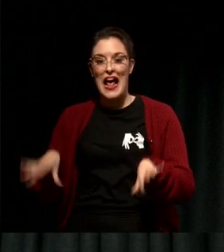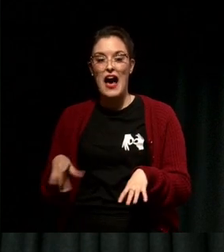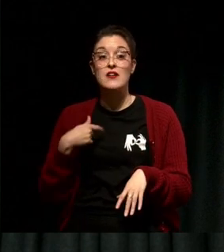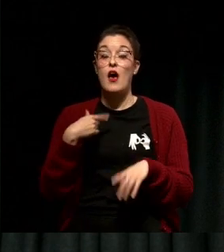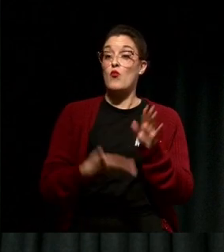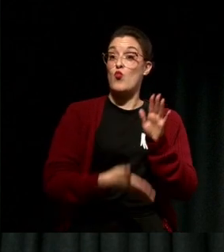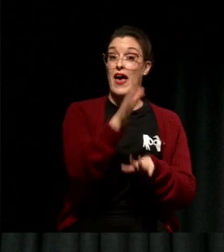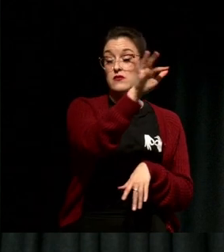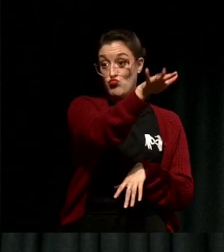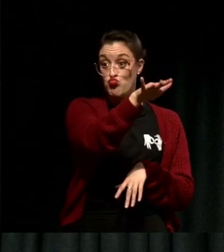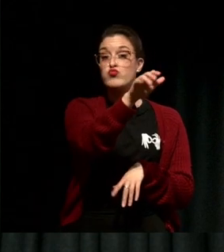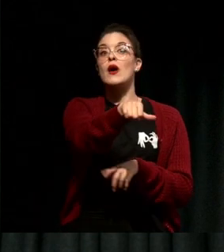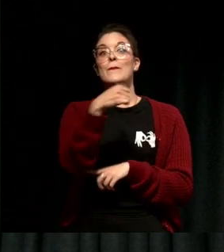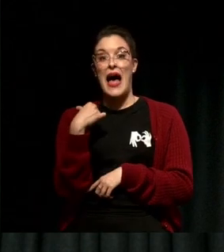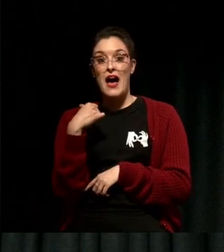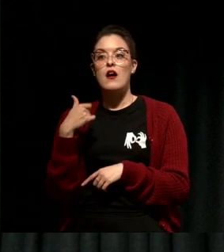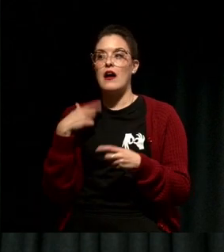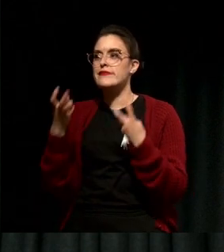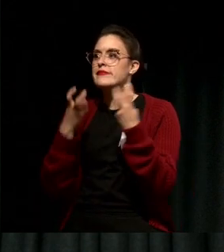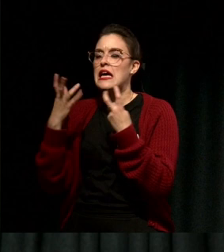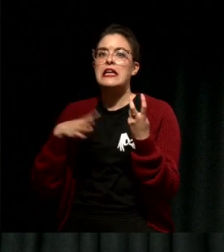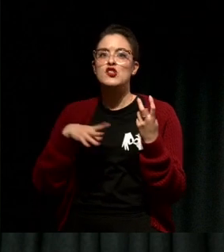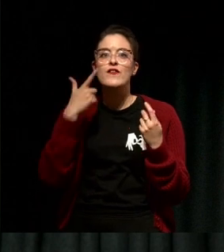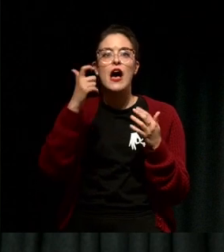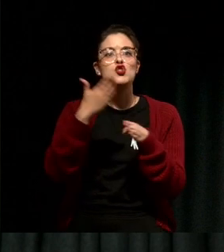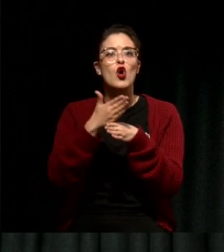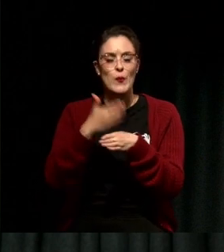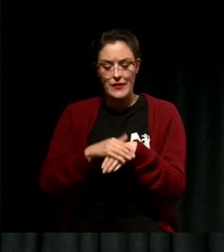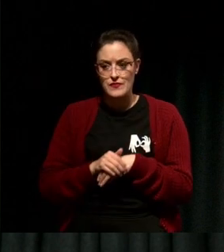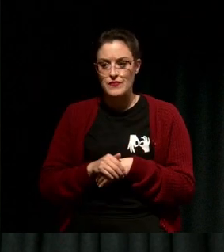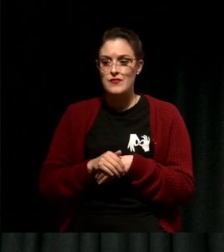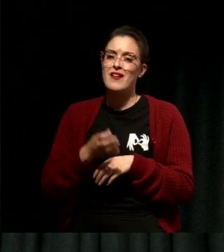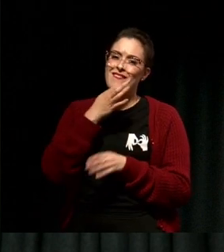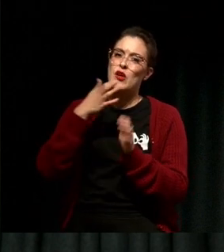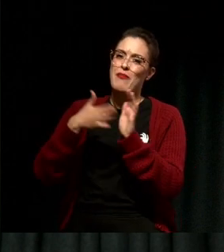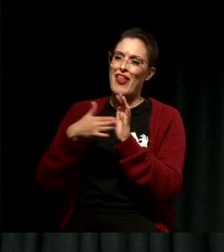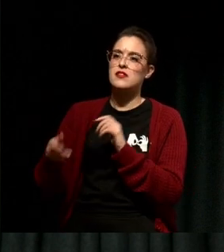It took a few months of applications and knockbacks and it's quite a challenge, but eventually